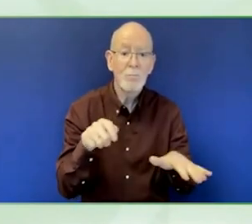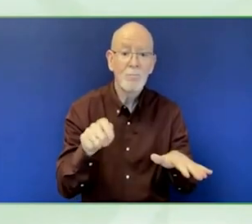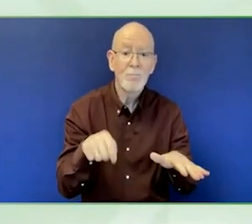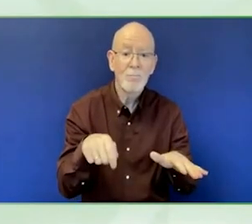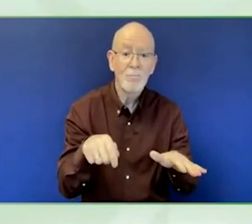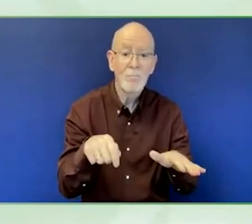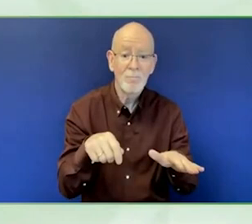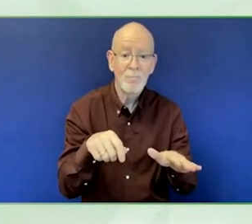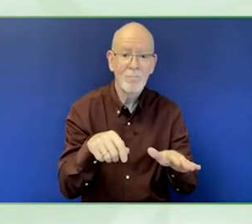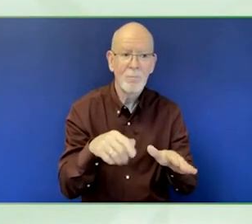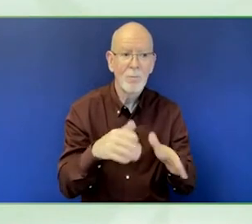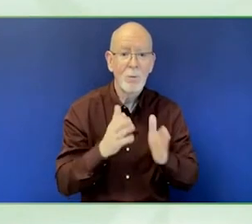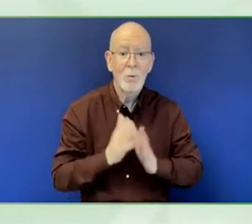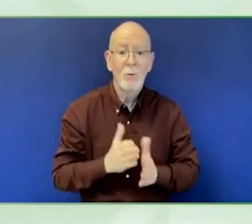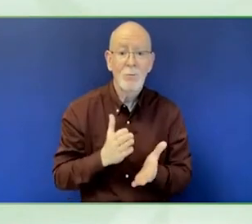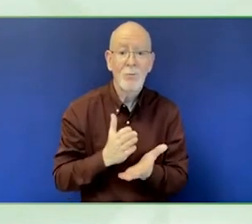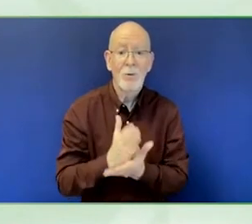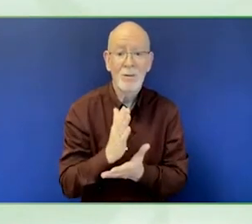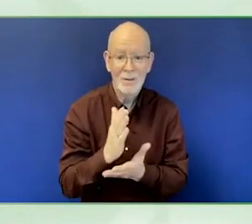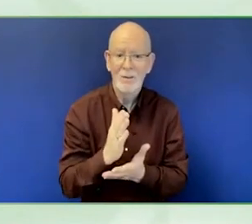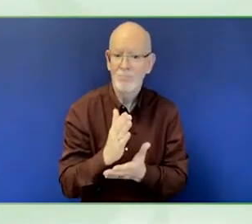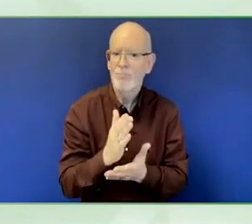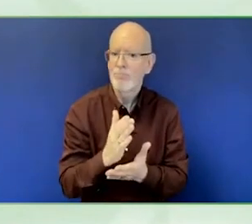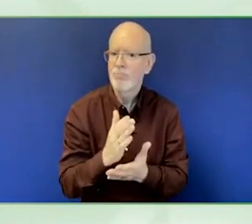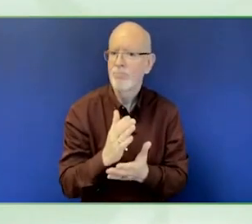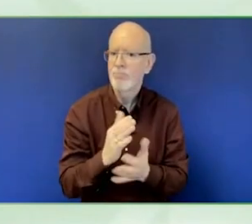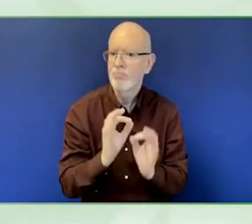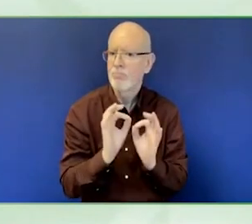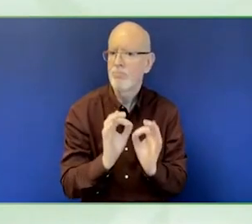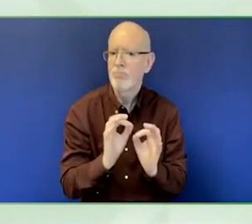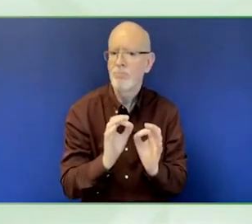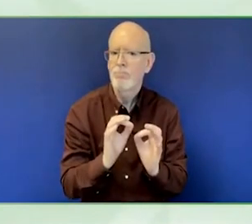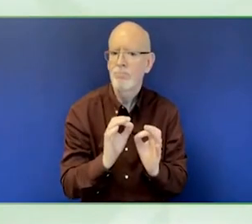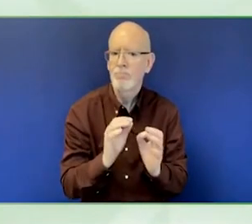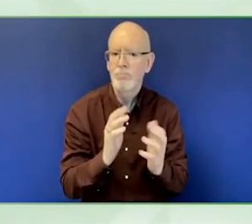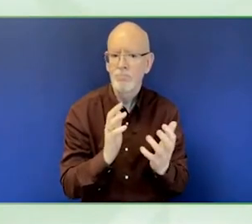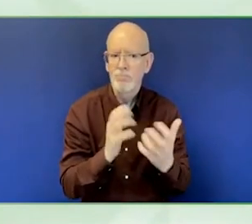three questions you asked, when, who and how, are important.